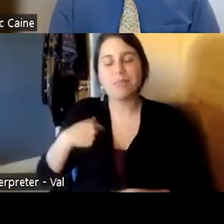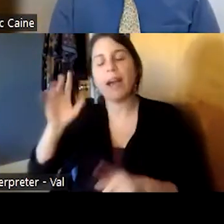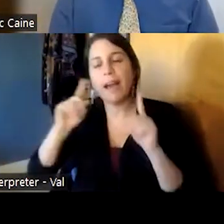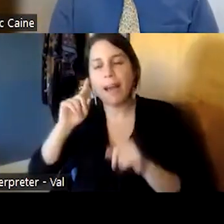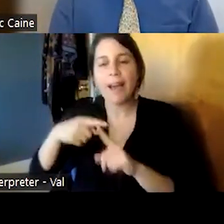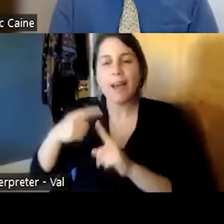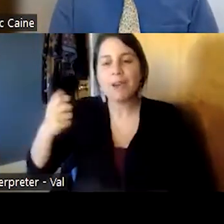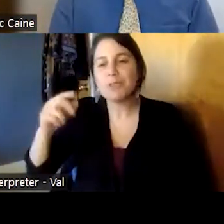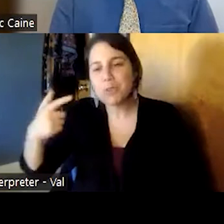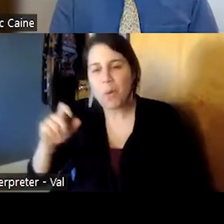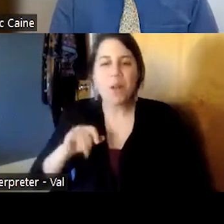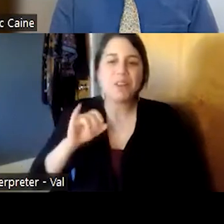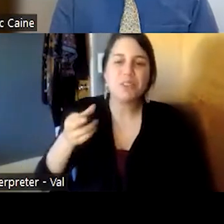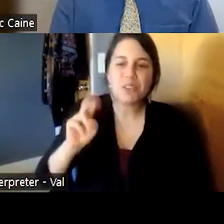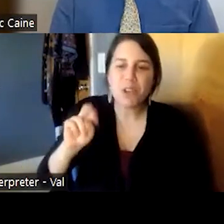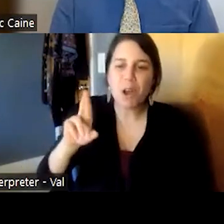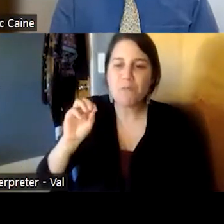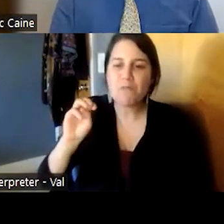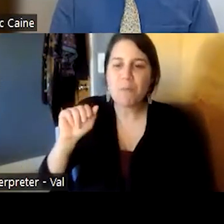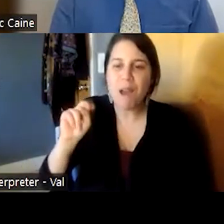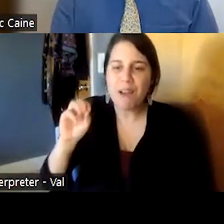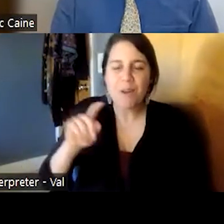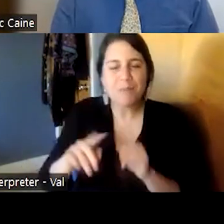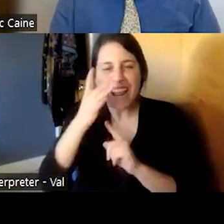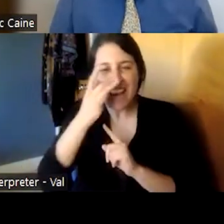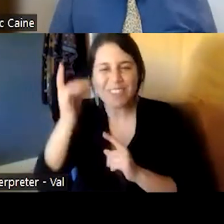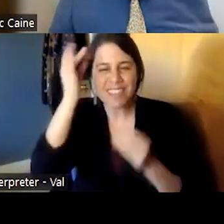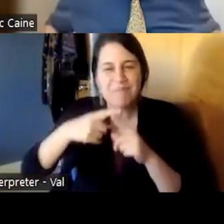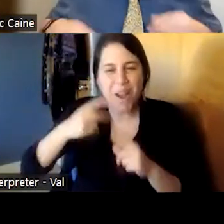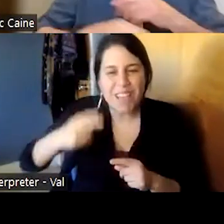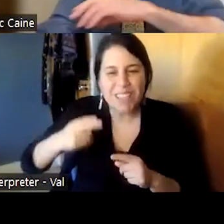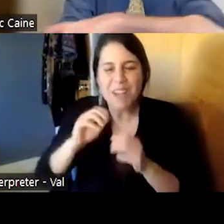it's interesting to think about the pieces and somewhat how they were assembled you know george